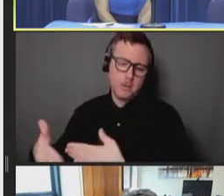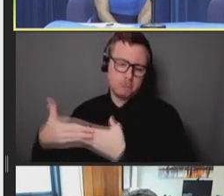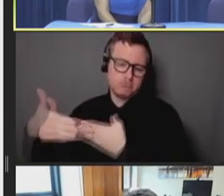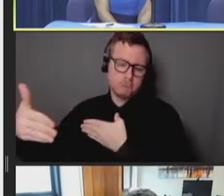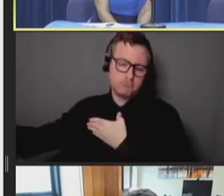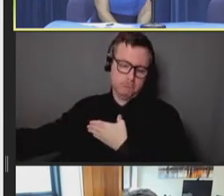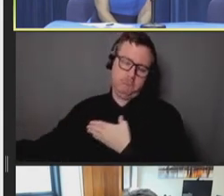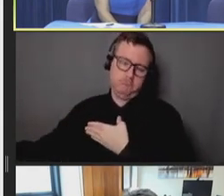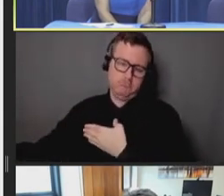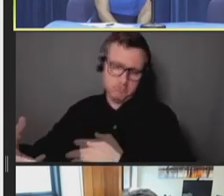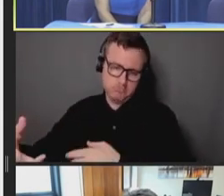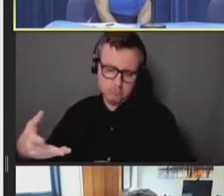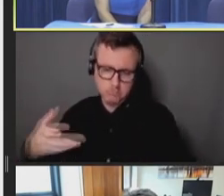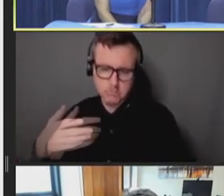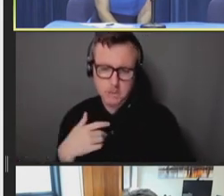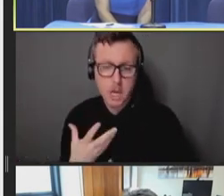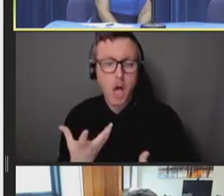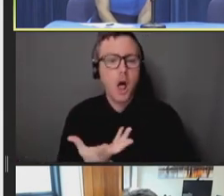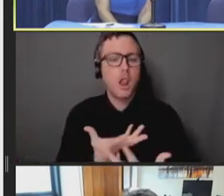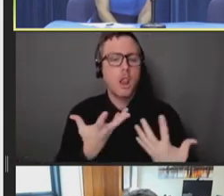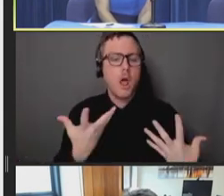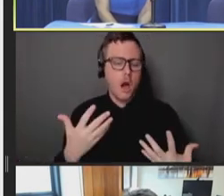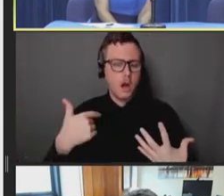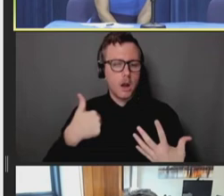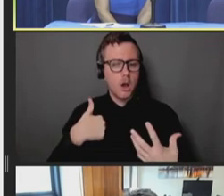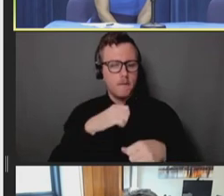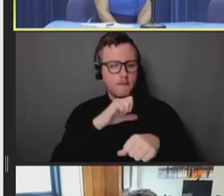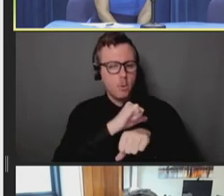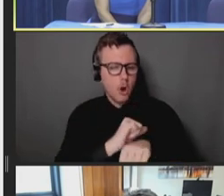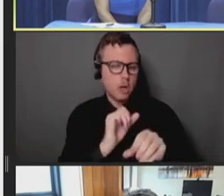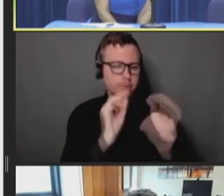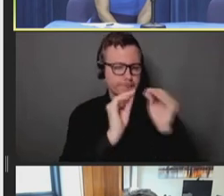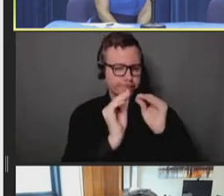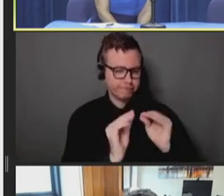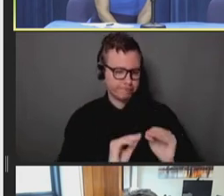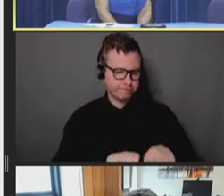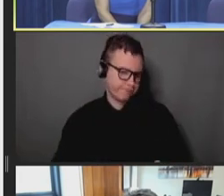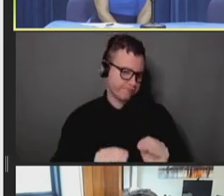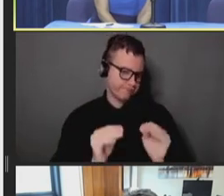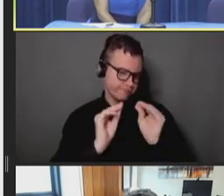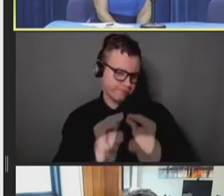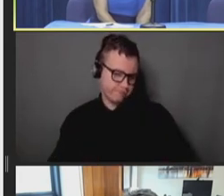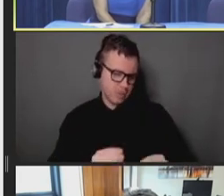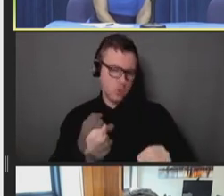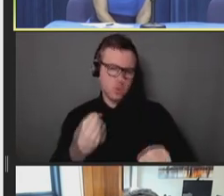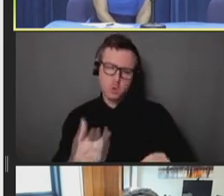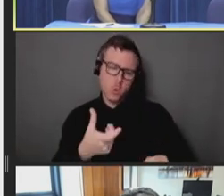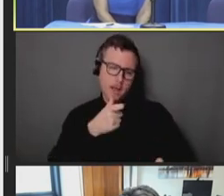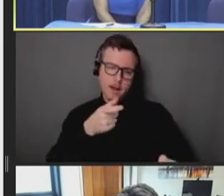So a lot of active work happening to fix that problem for the future. Thanks. Unfortunately,